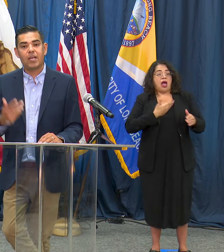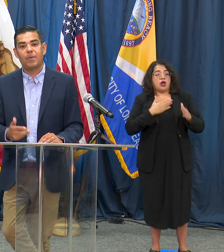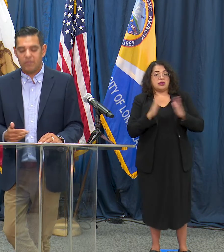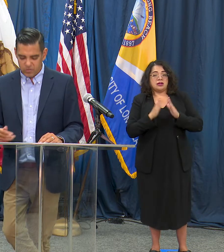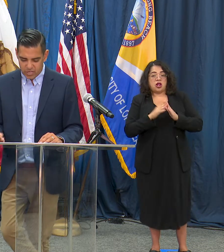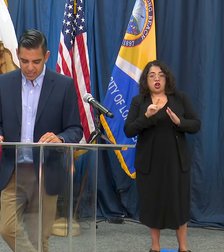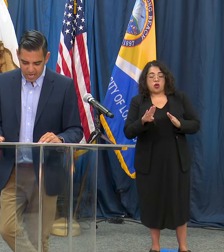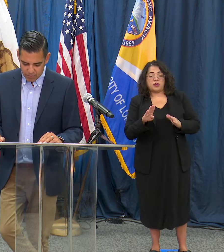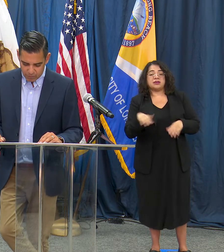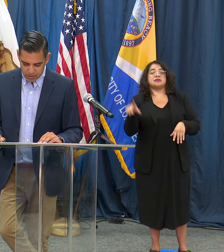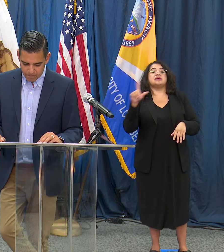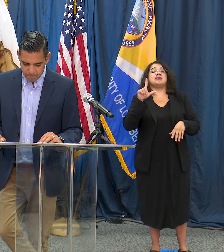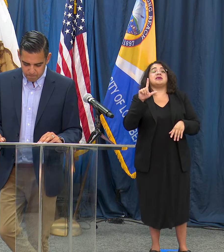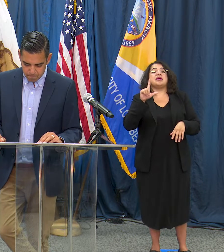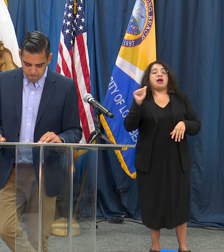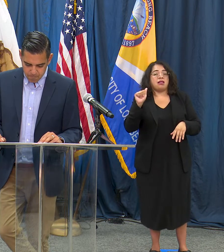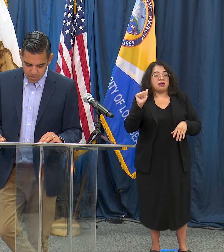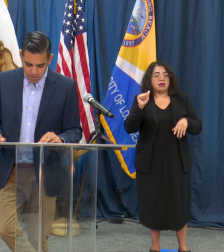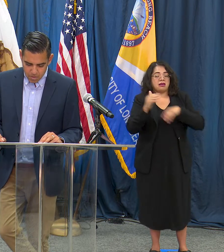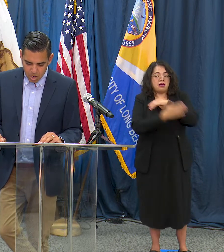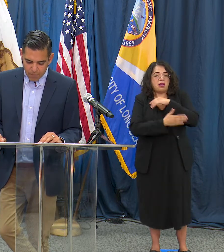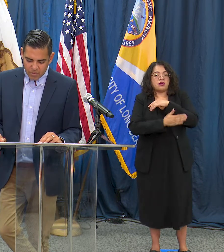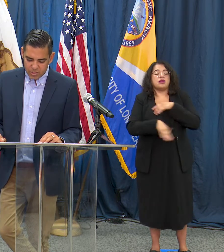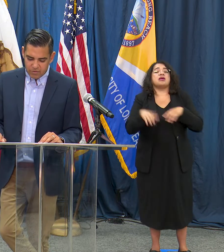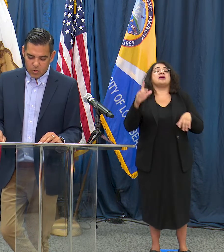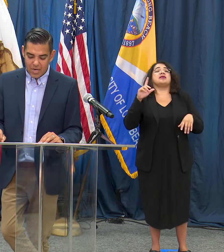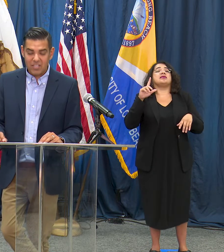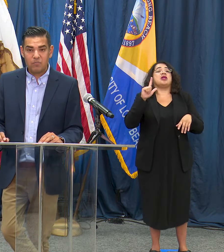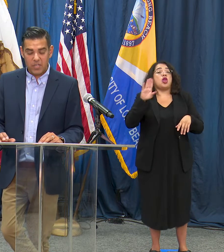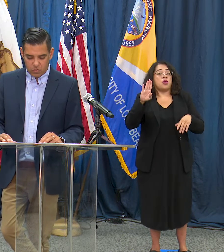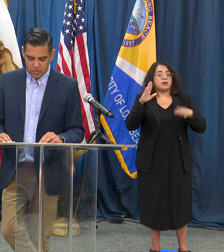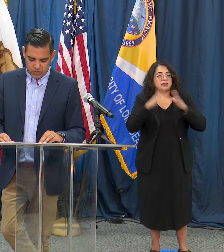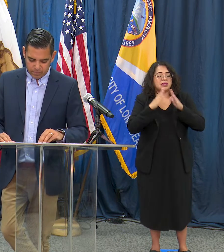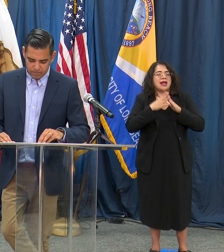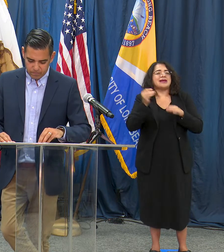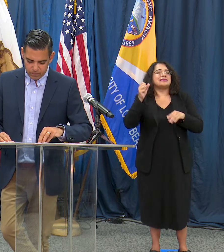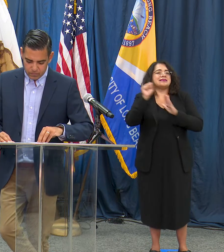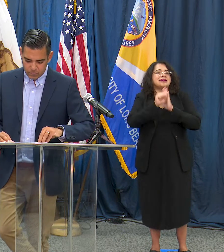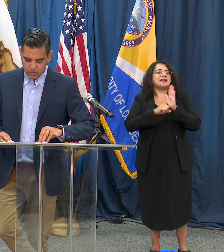above the State of California. Our positivity rate has been increasing and